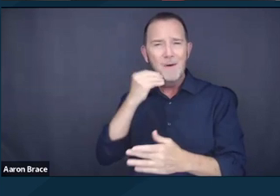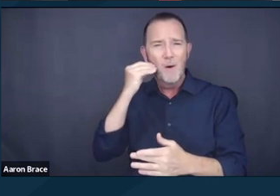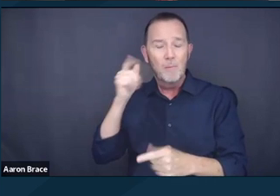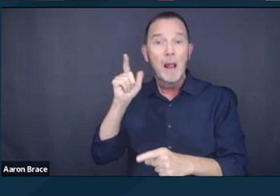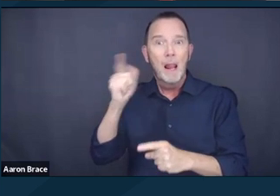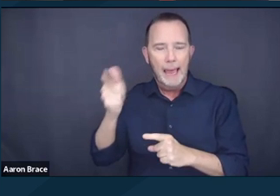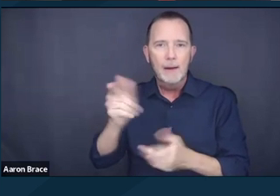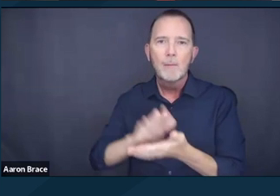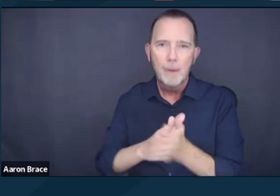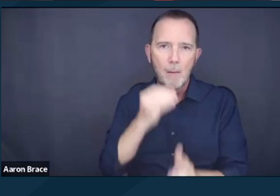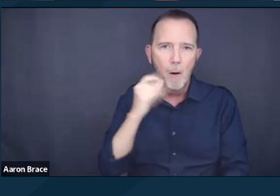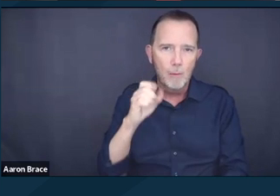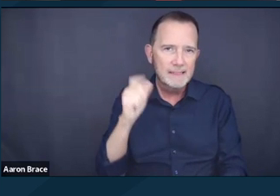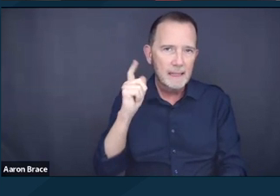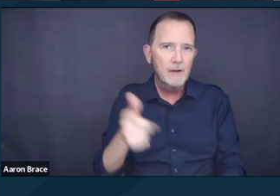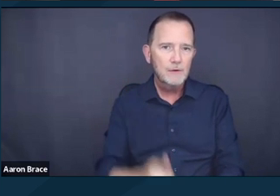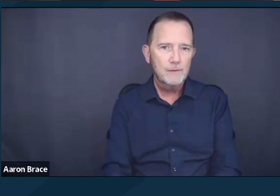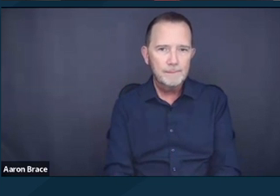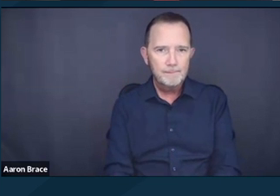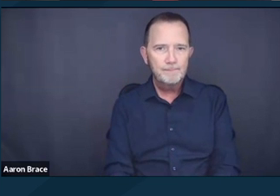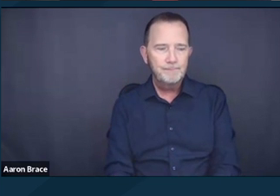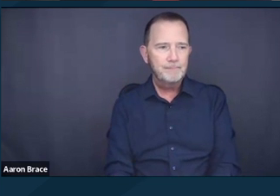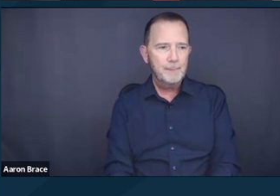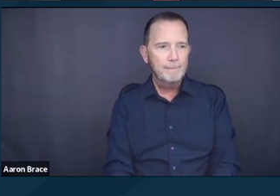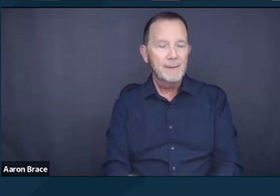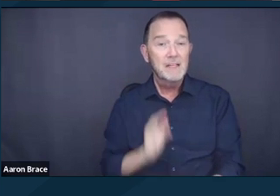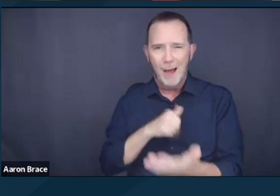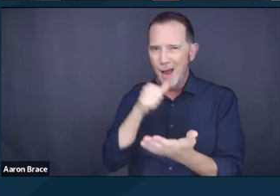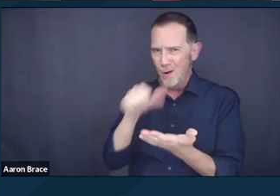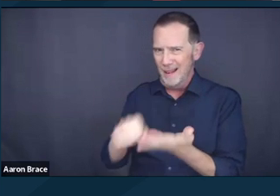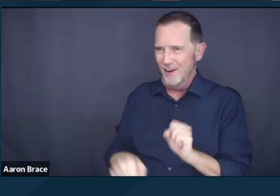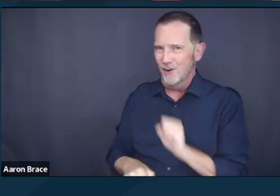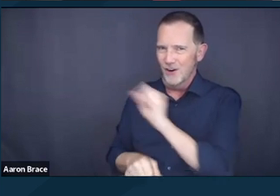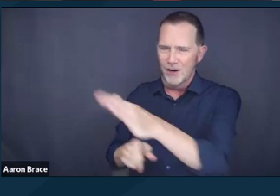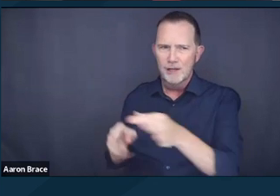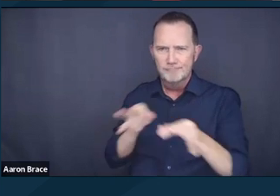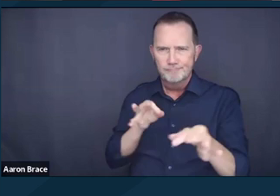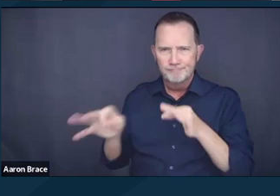Our brief also discussed how criminalizing homelessness disproportionately harms people